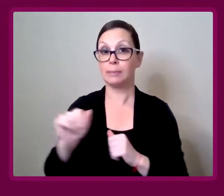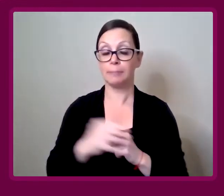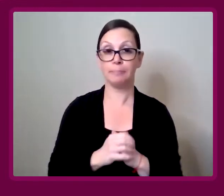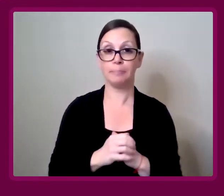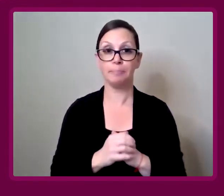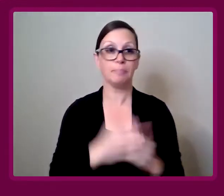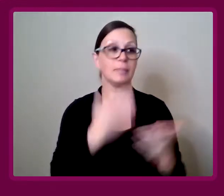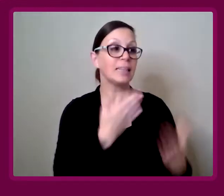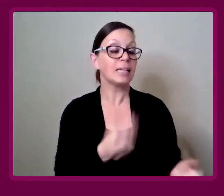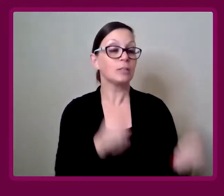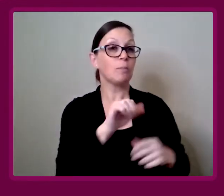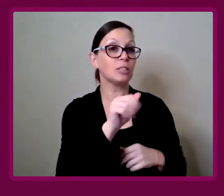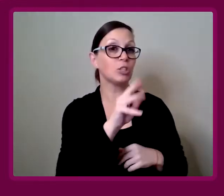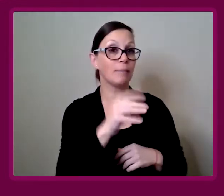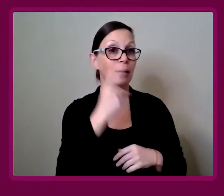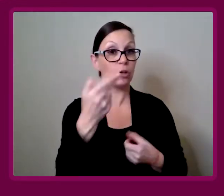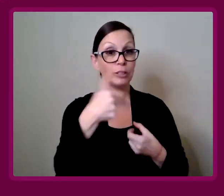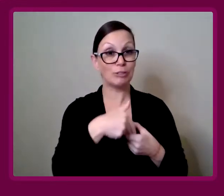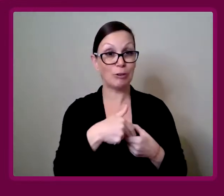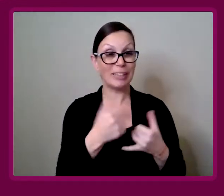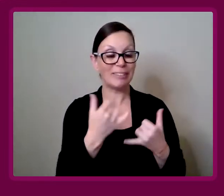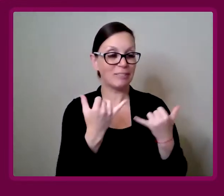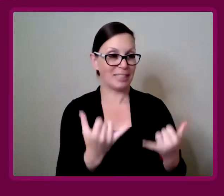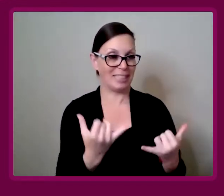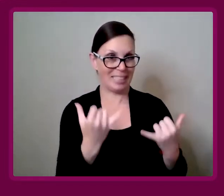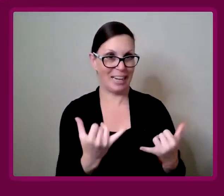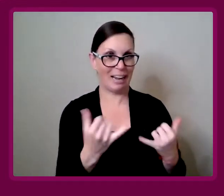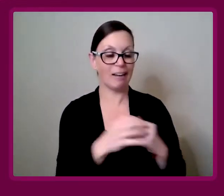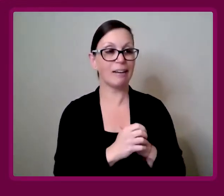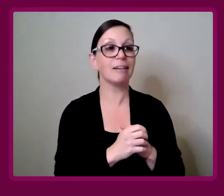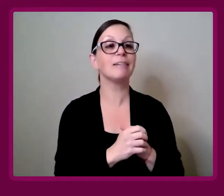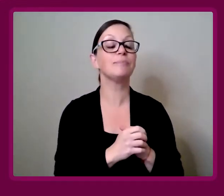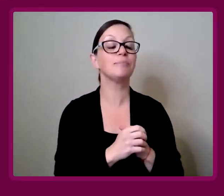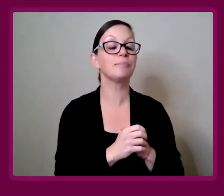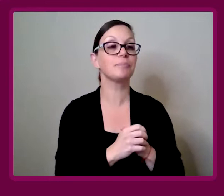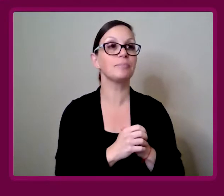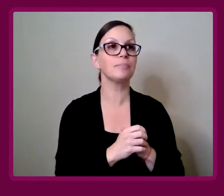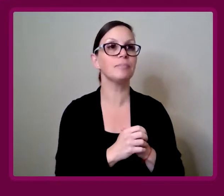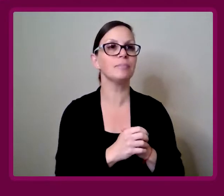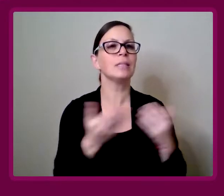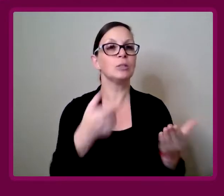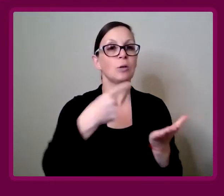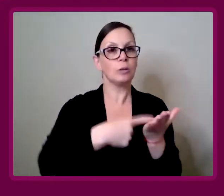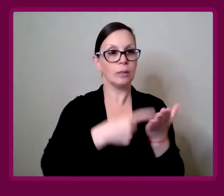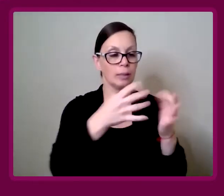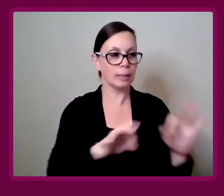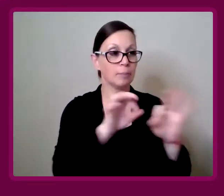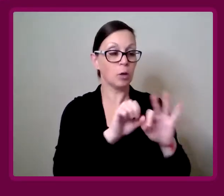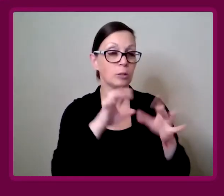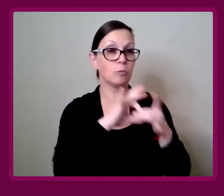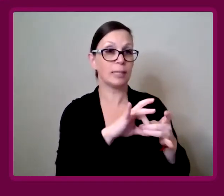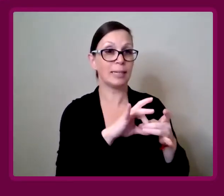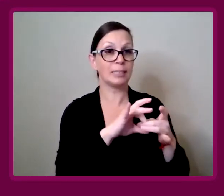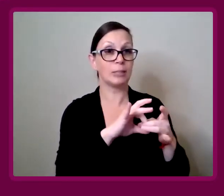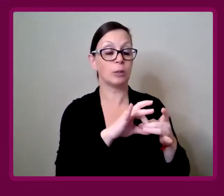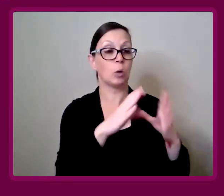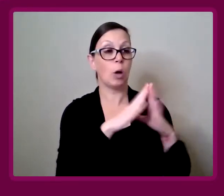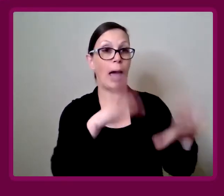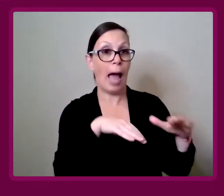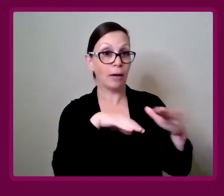Ashley Inkumsah: Thank-you so much Amy, for joining me for today's episode of our podcast, to discuss the importance of housing accessibility.